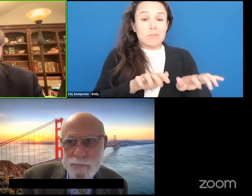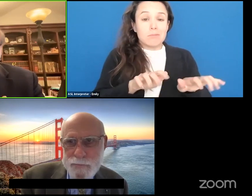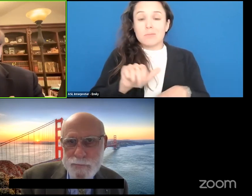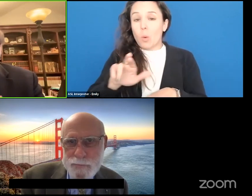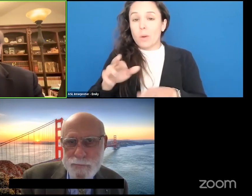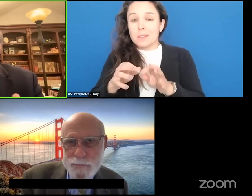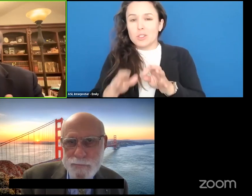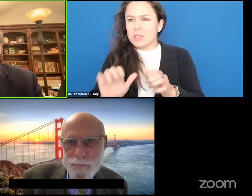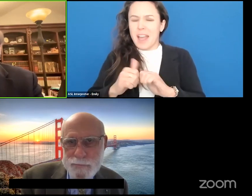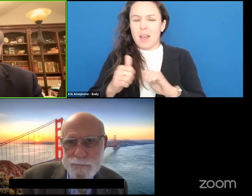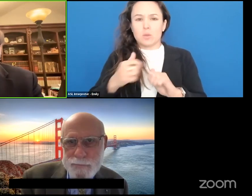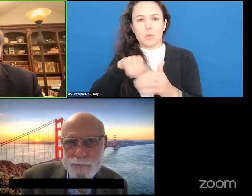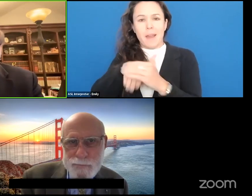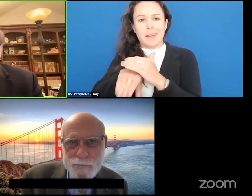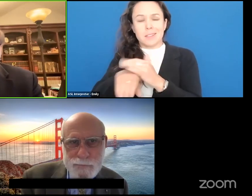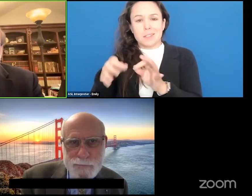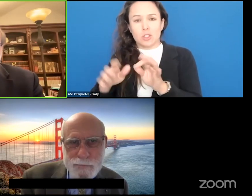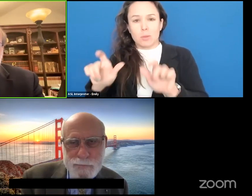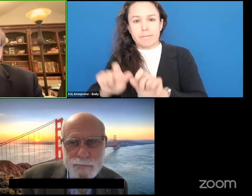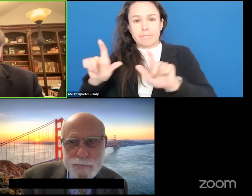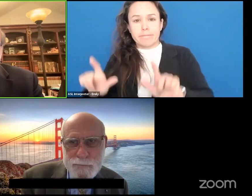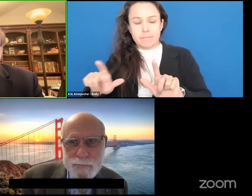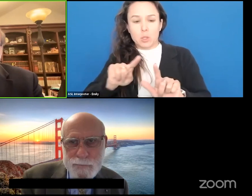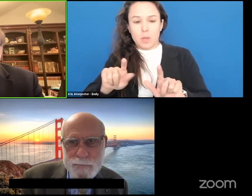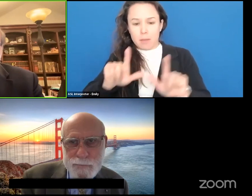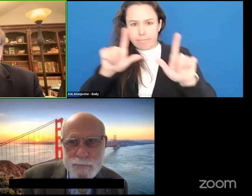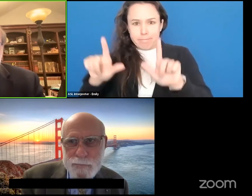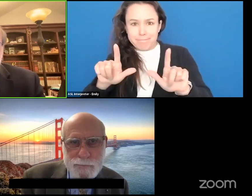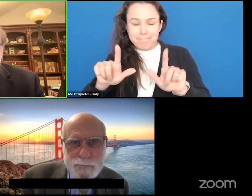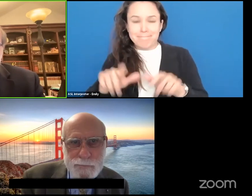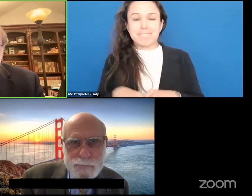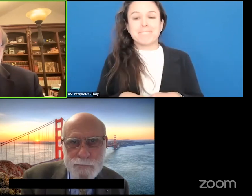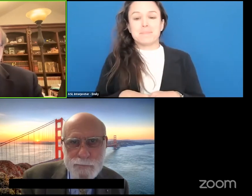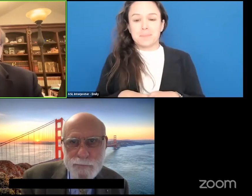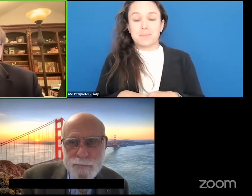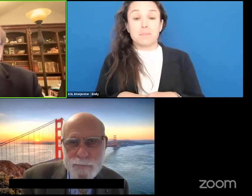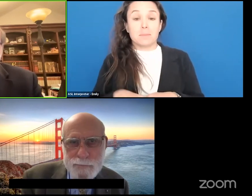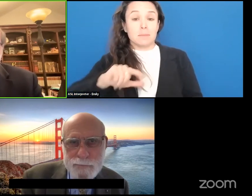the interpreter window out so that you can position as you would like to on the screen.